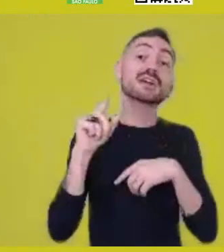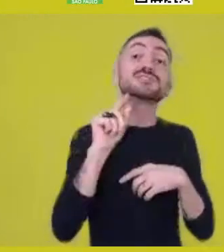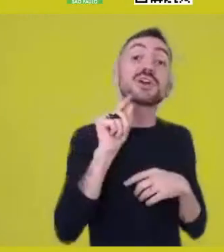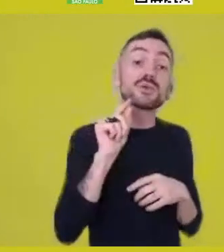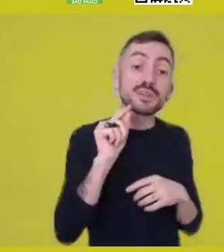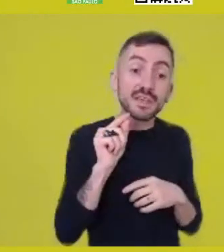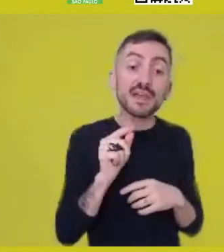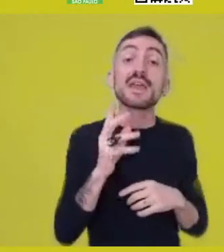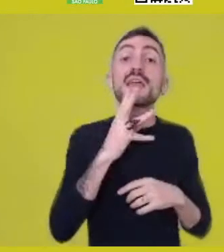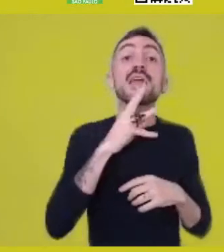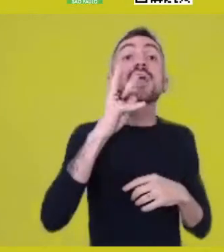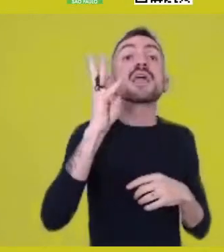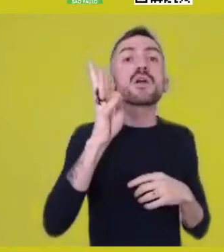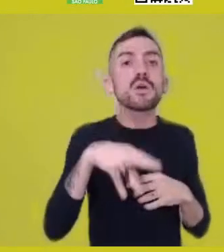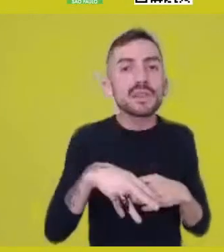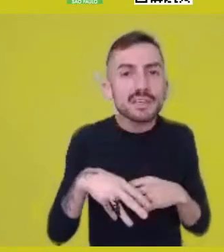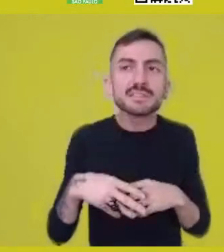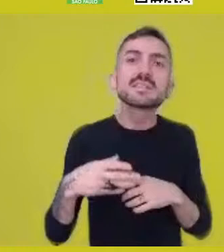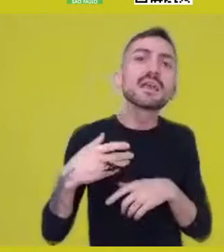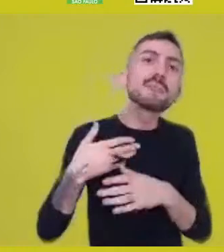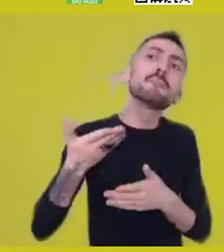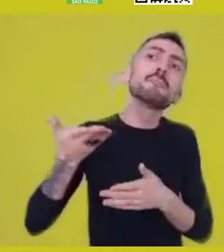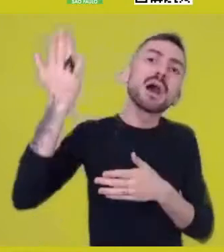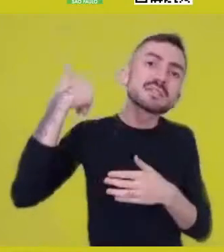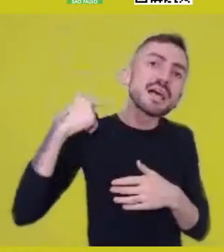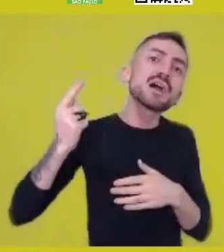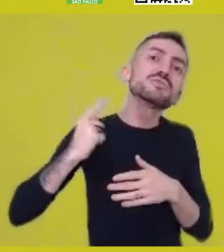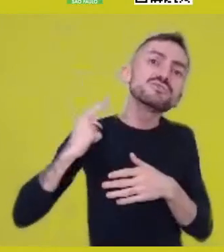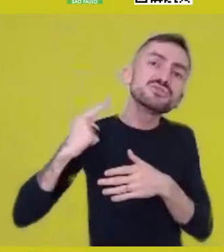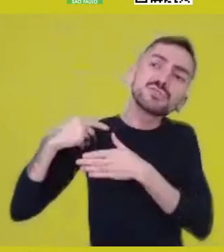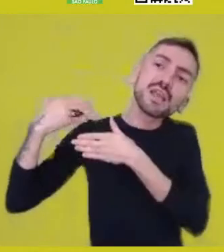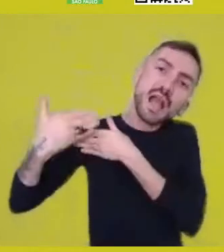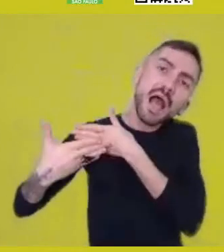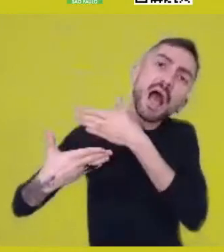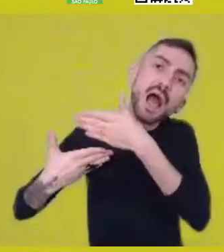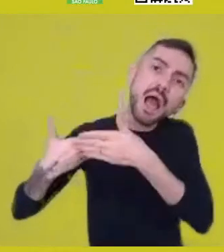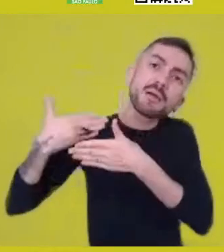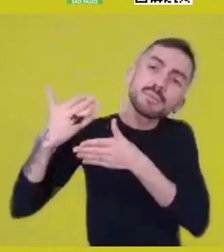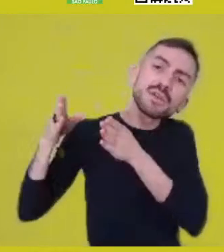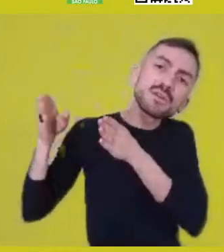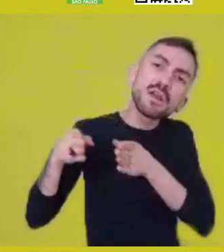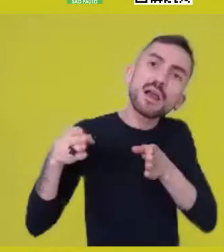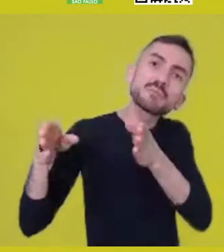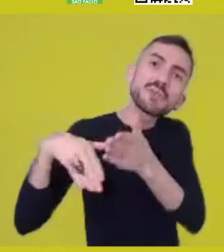of this ancestral path that composes the element of your own life,